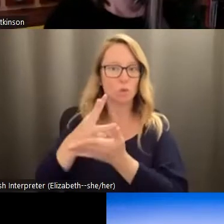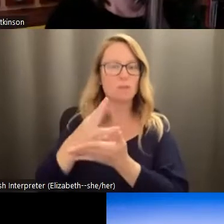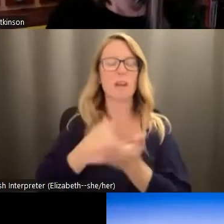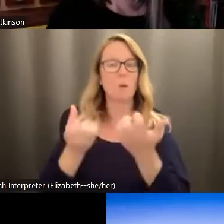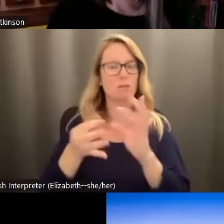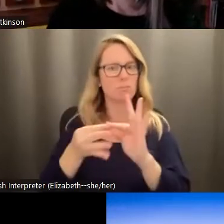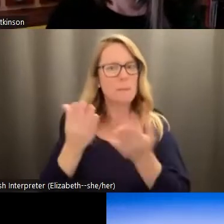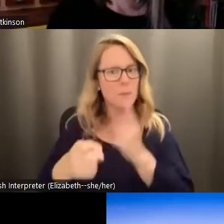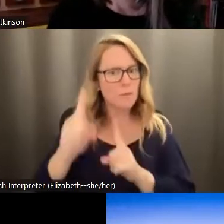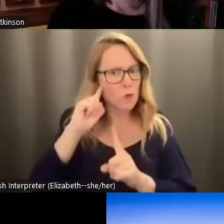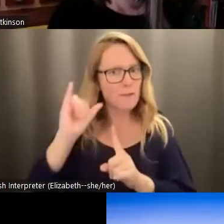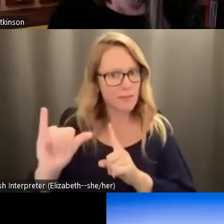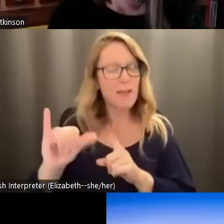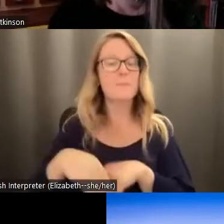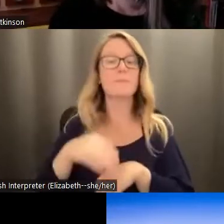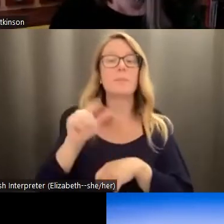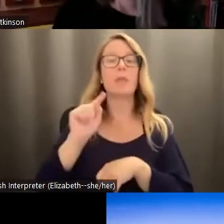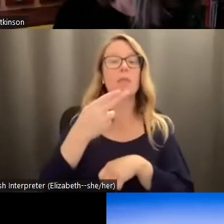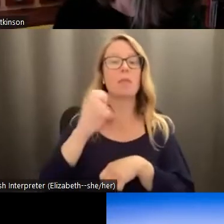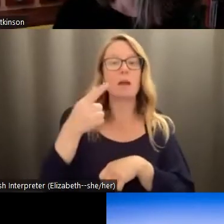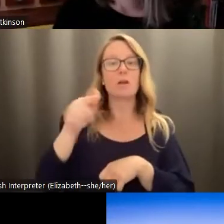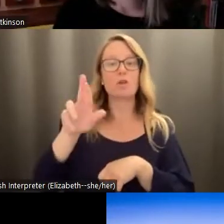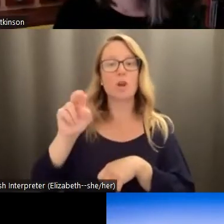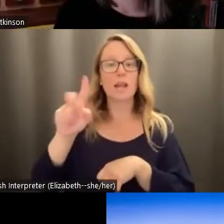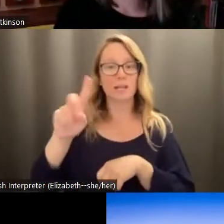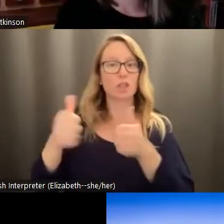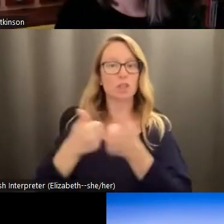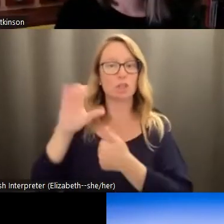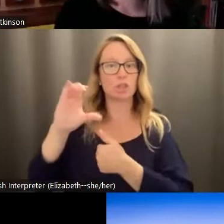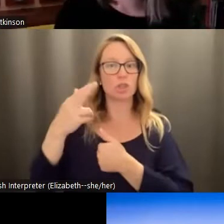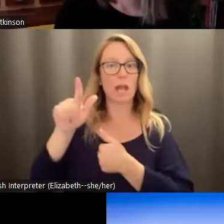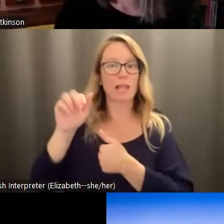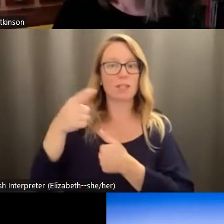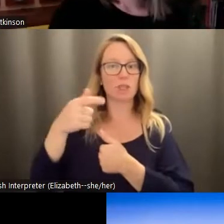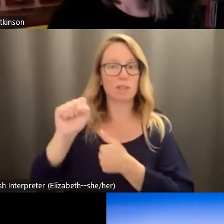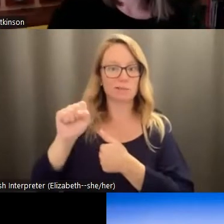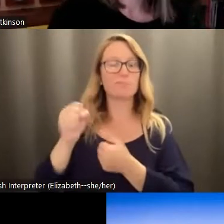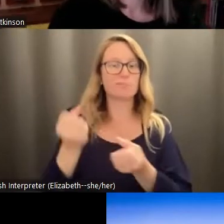of the grand challenges, but for those of you who haven't, you if you want to learn more information, go to Grand